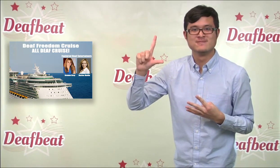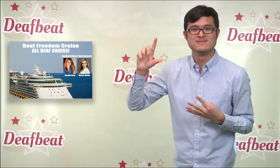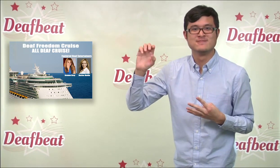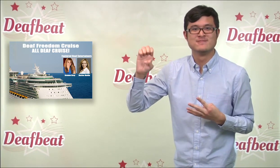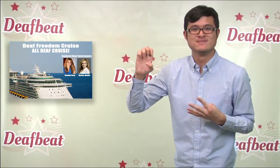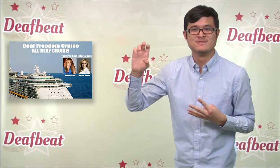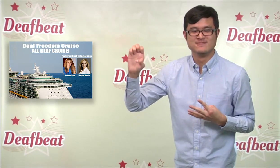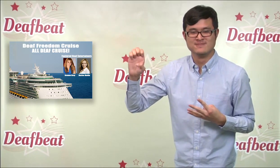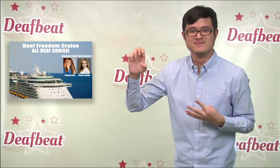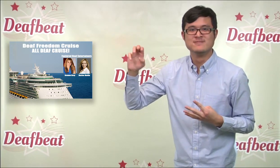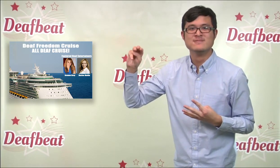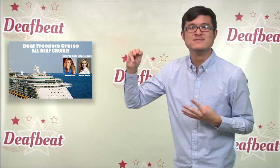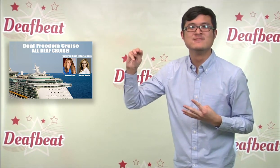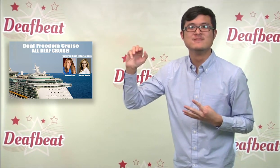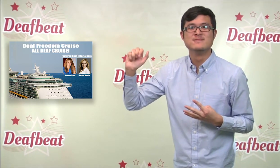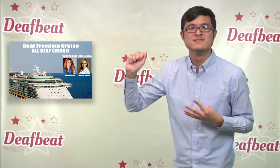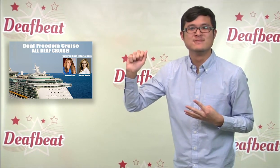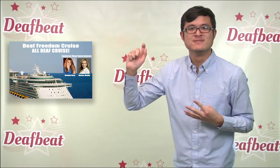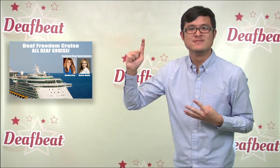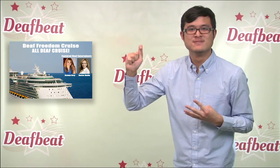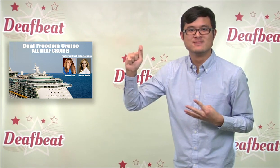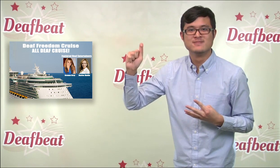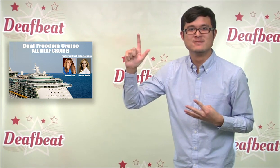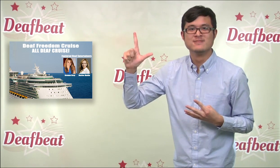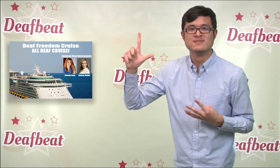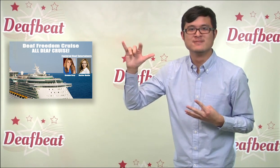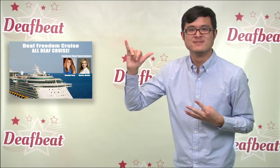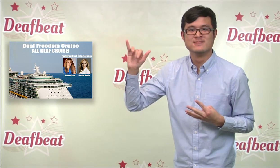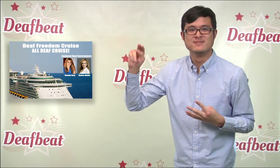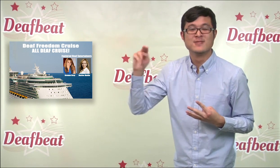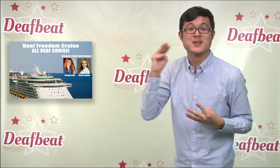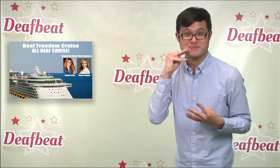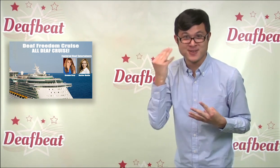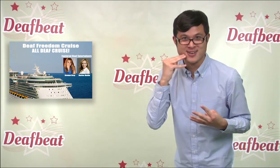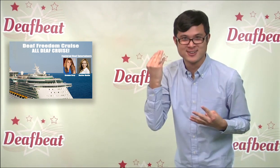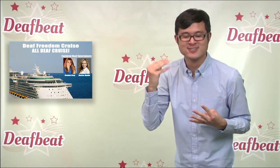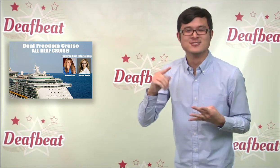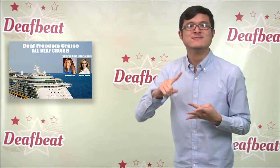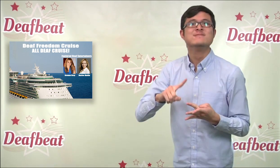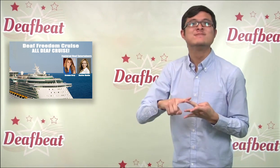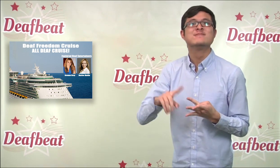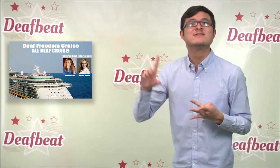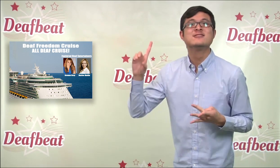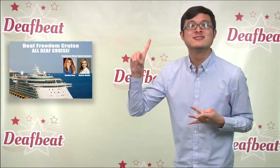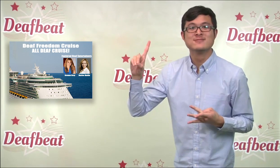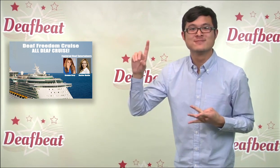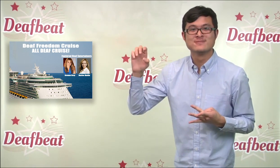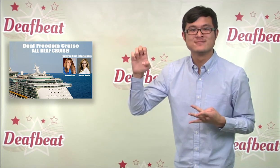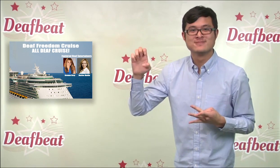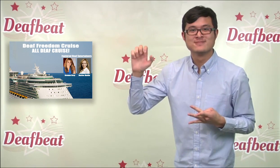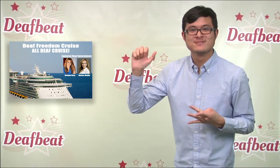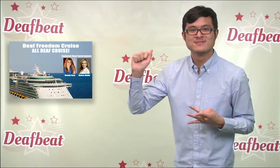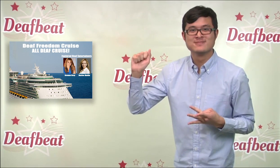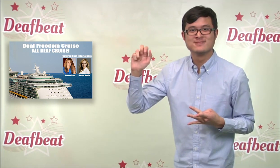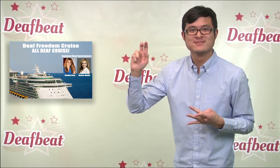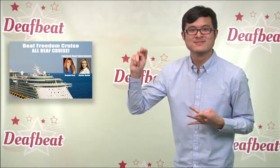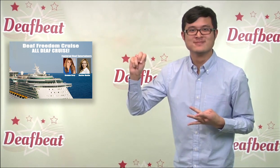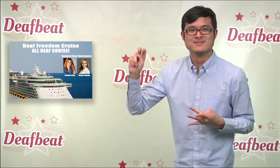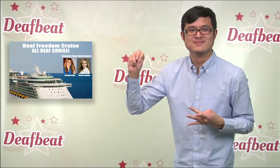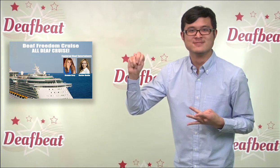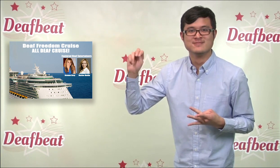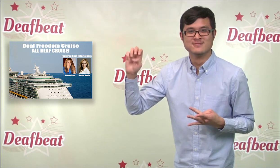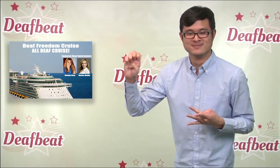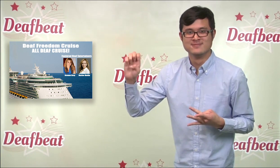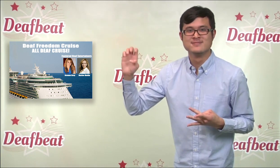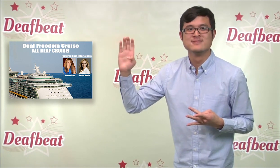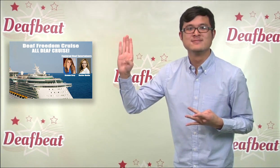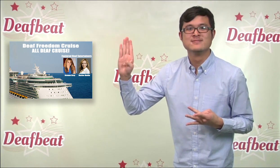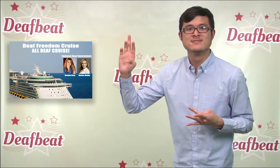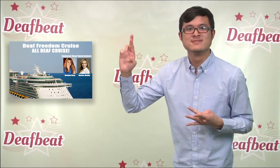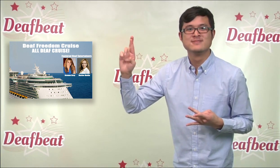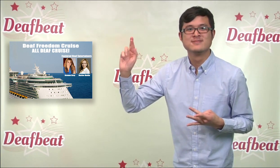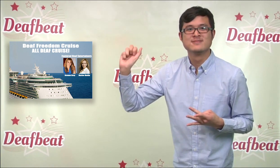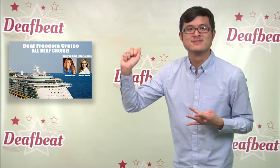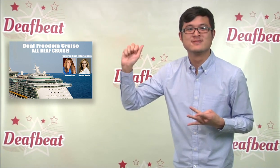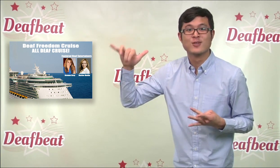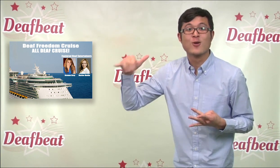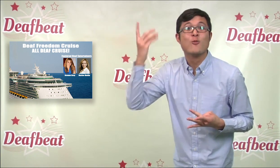Here’s your opportunity to be entertained by Marlee